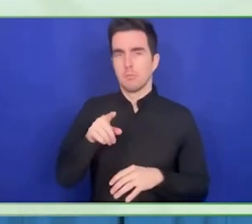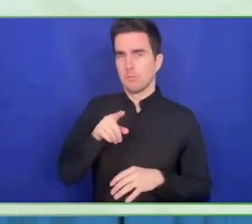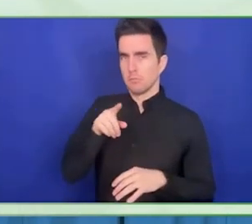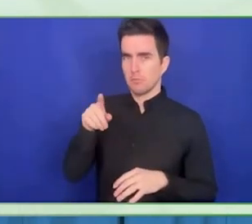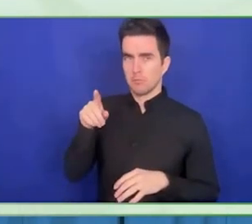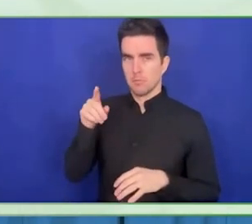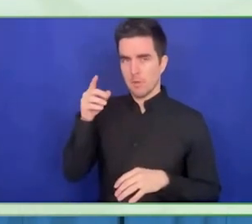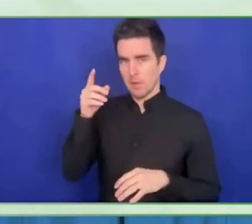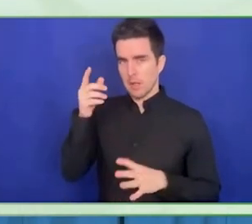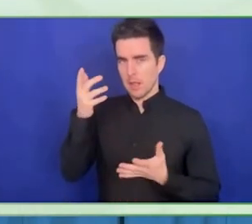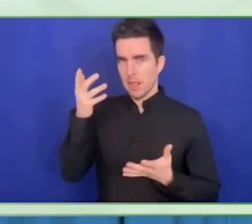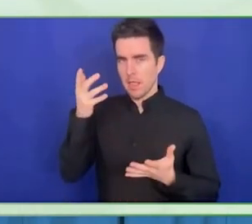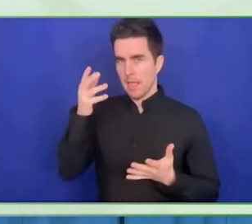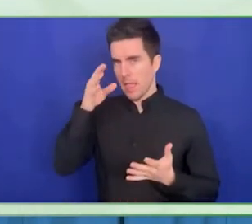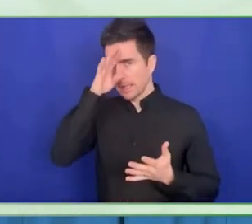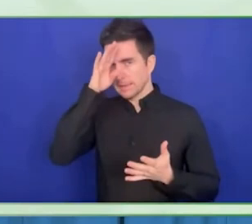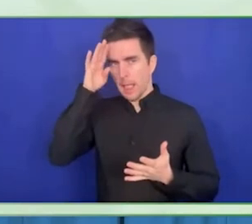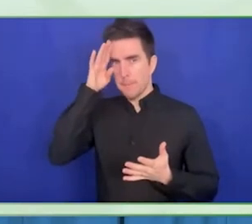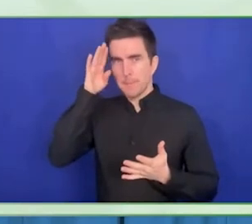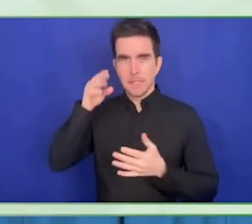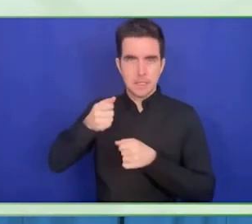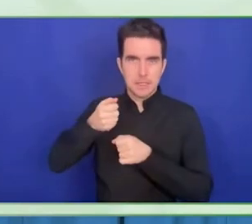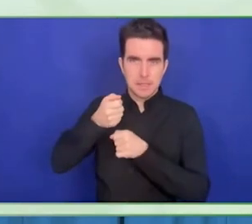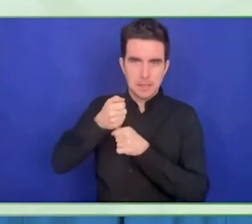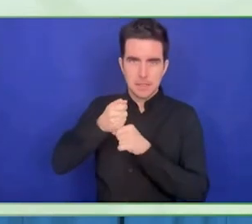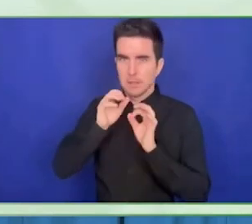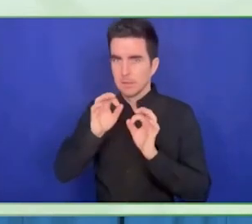An online platform for women with hearing disabilities.